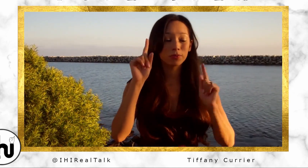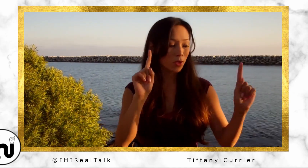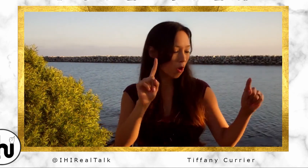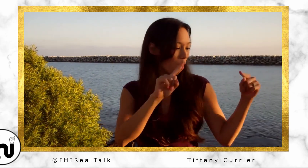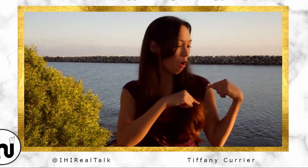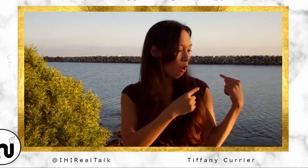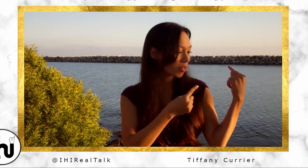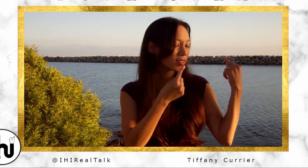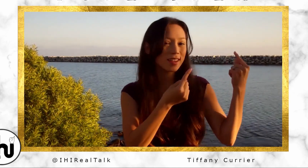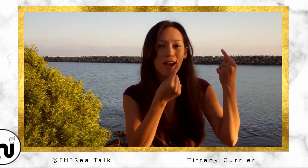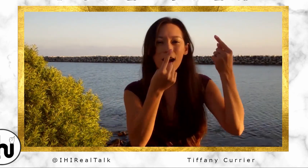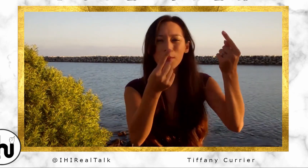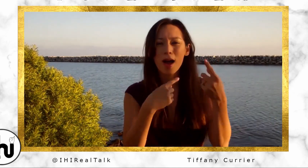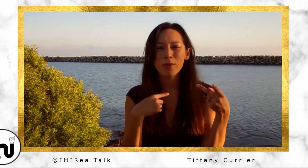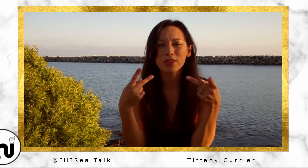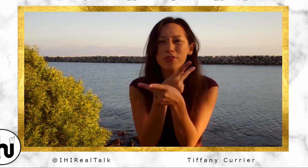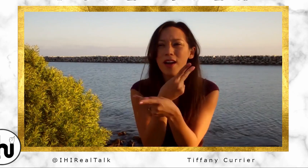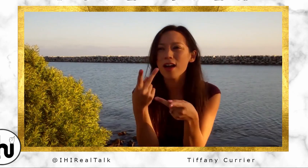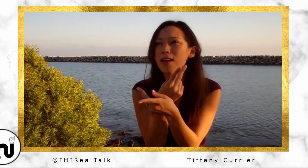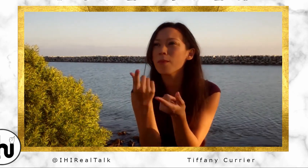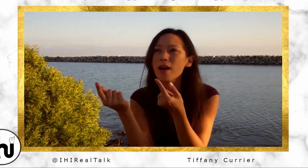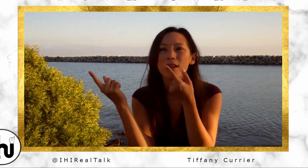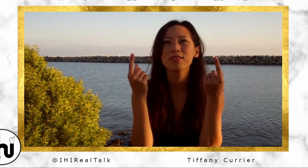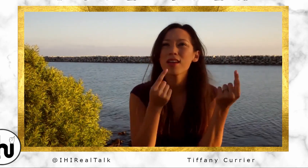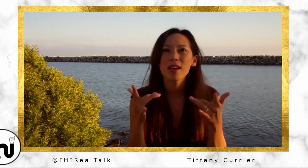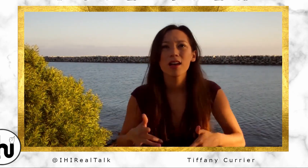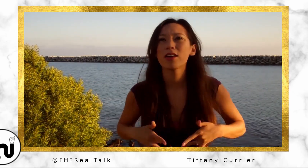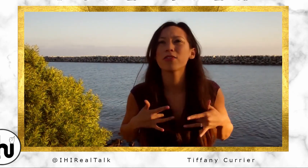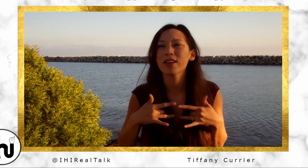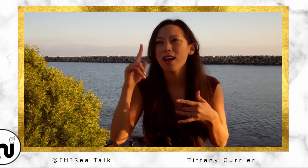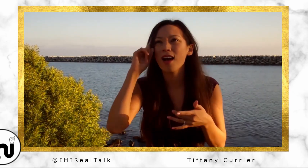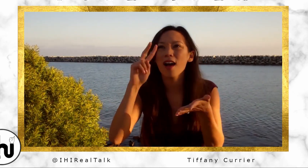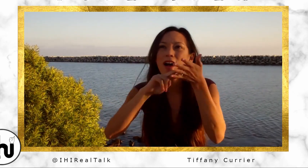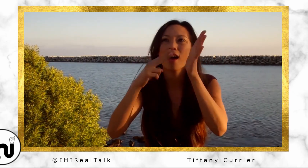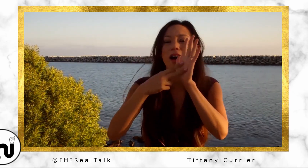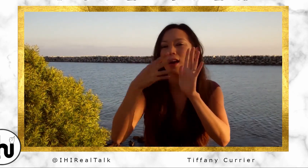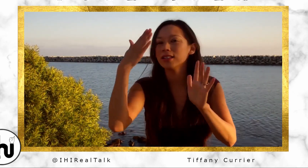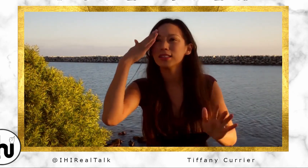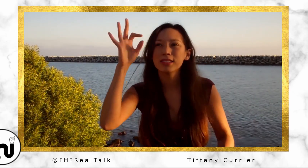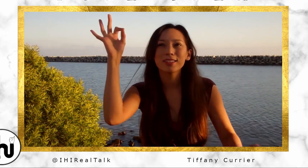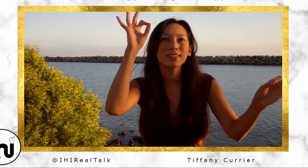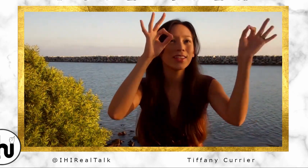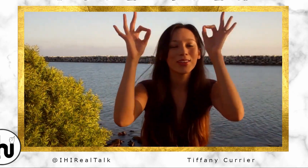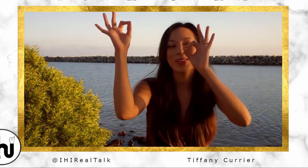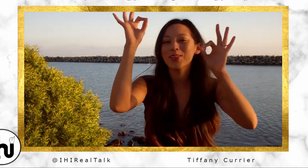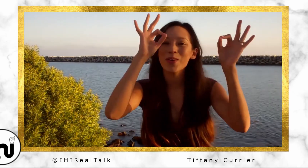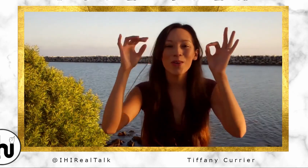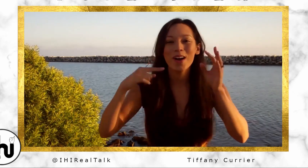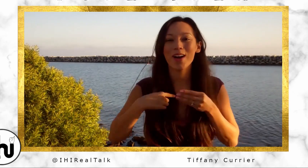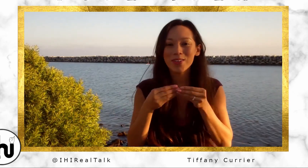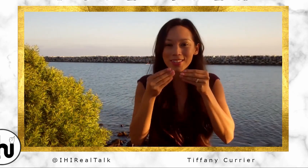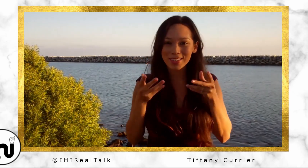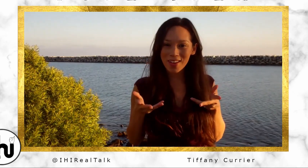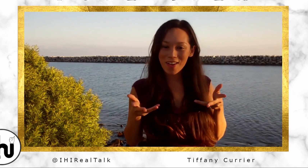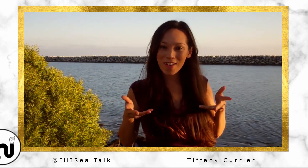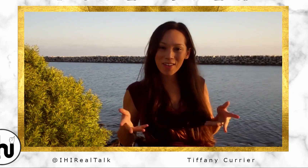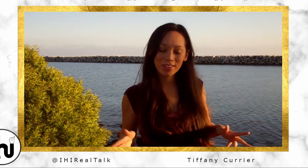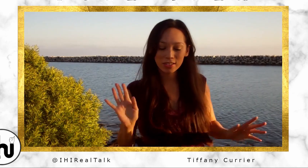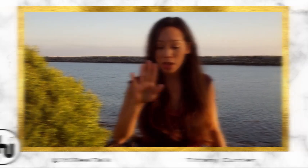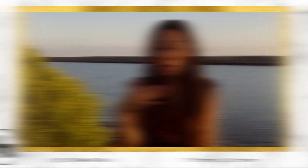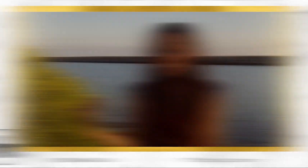All this time I was finding myself, I didn't know I was lost." 🎵